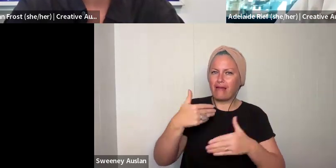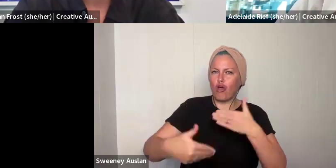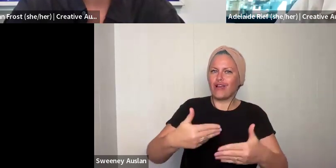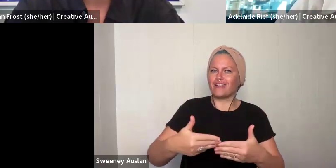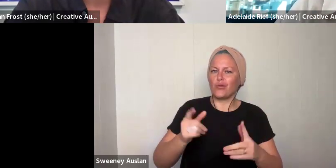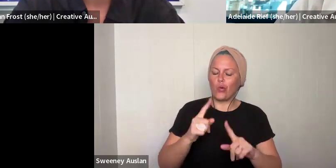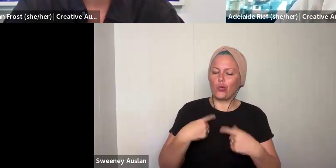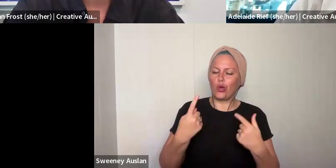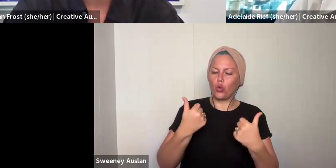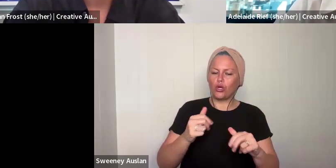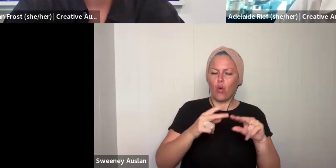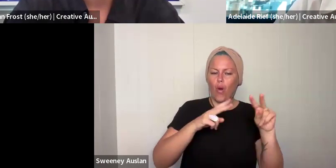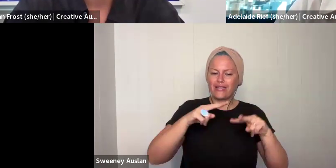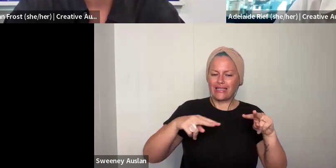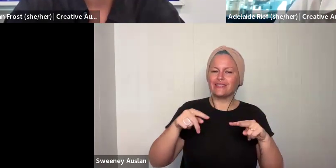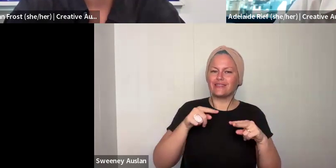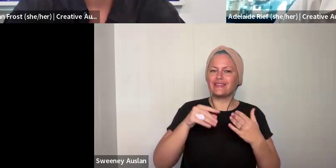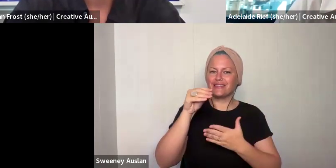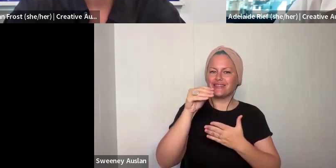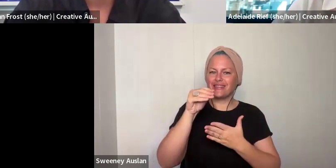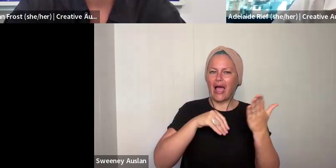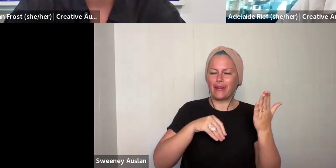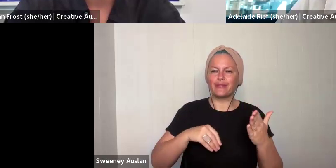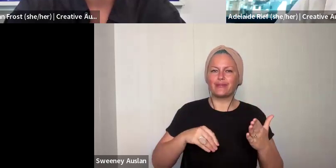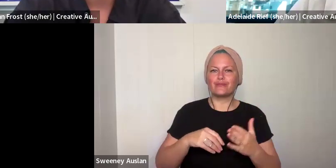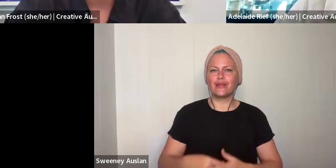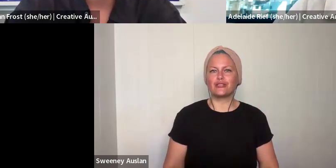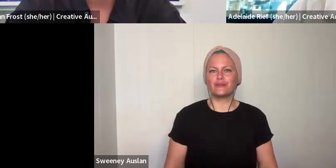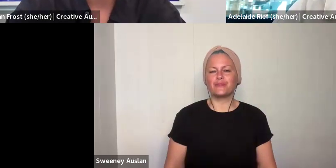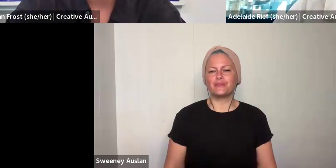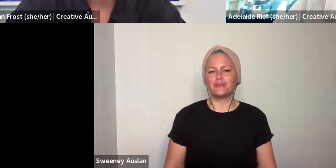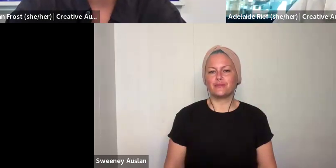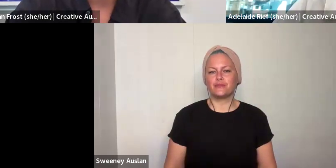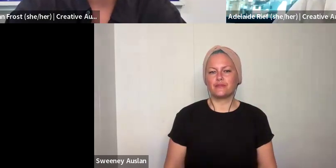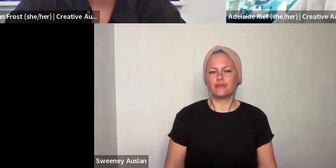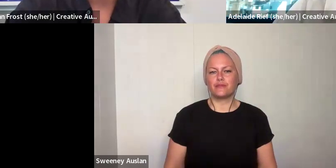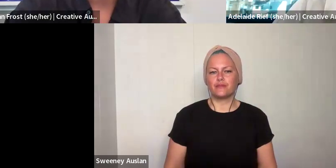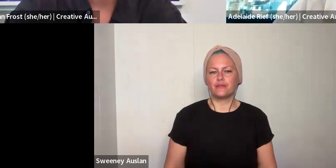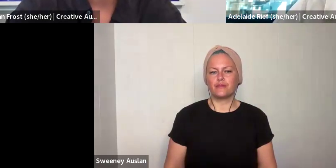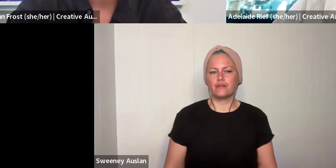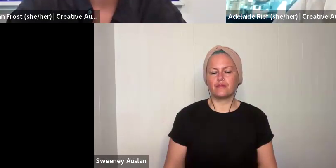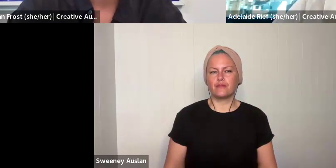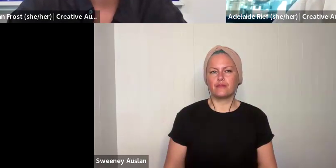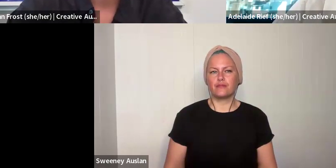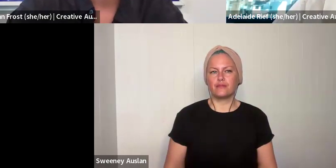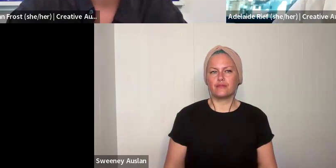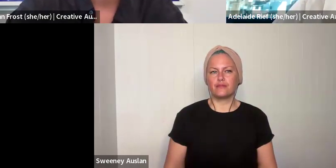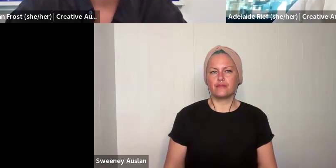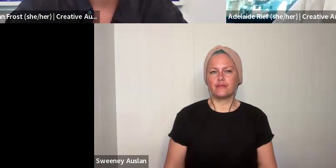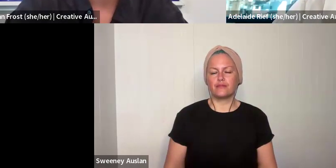the chat. You can read a little bit more about the processes that we go through at Creative Australia to assess the